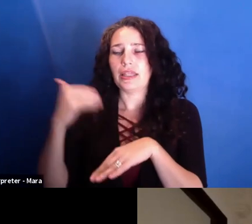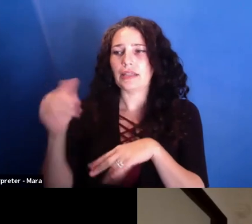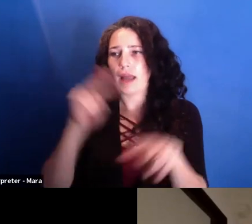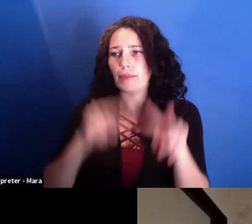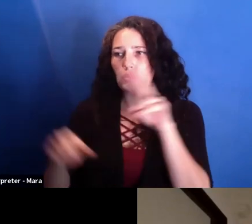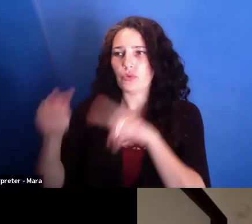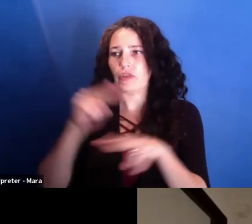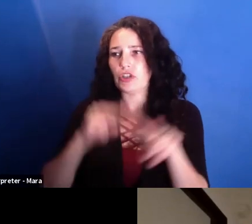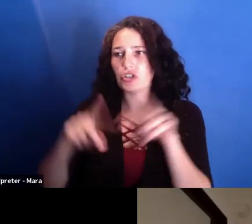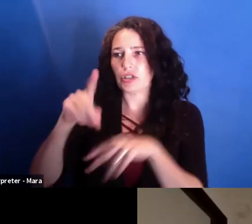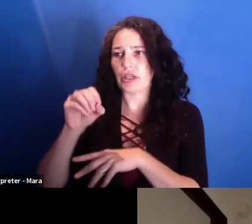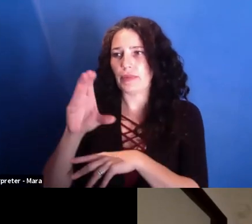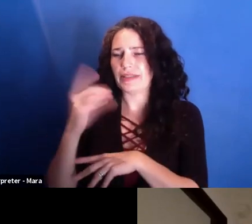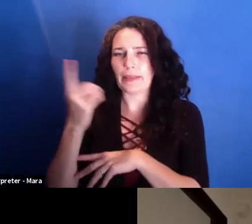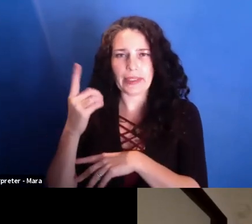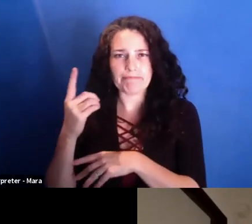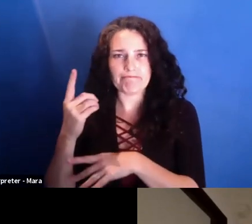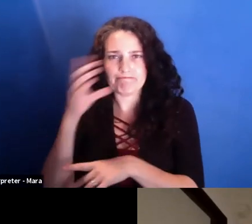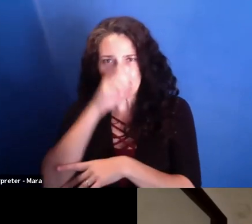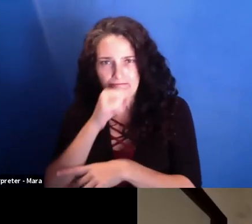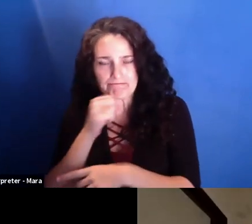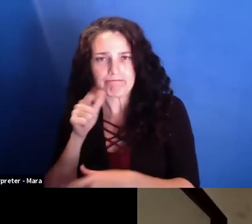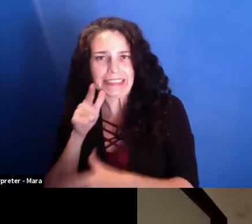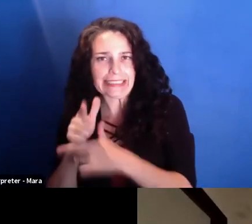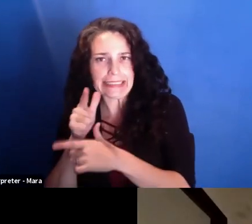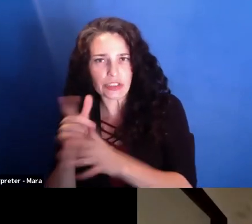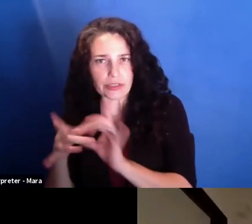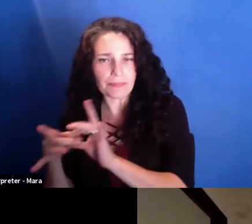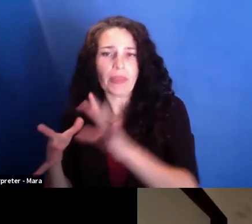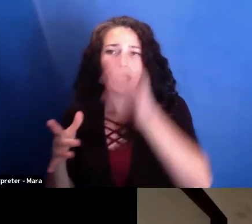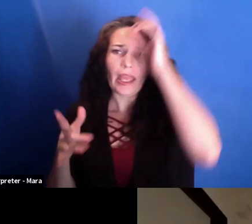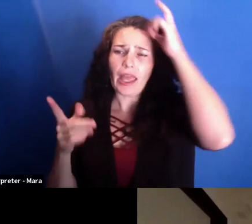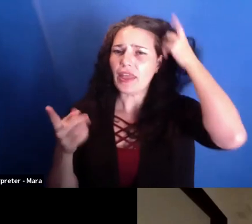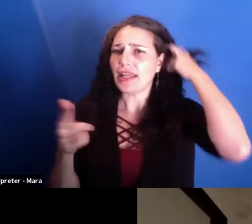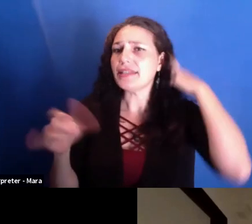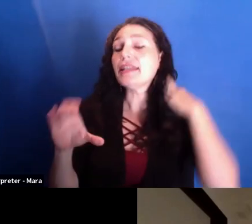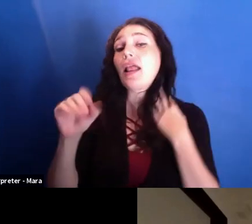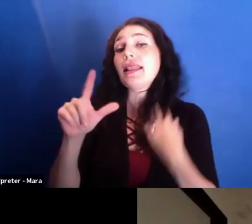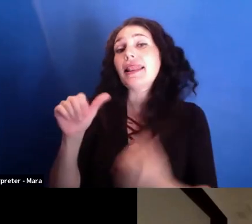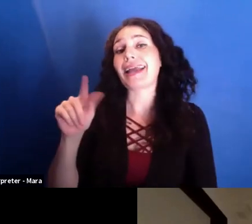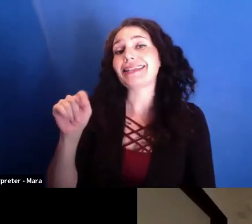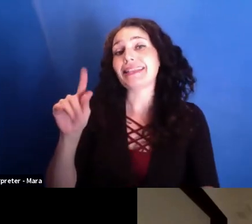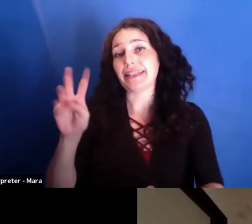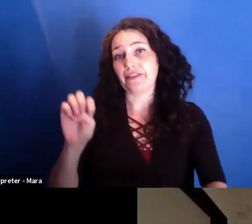And then I did "Collective." Because we're moving up to the 5th anniversary